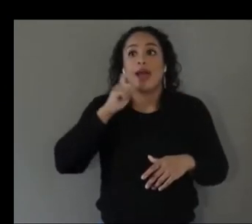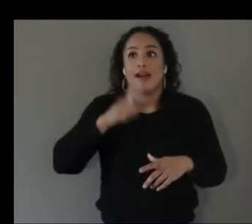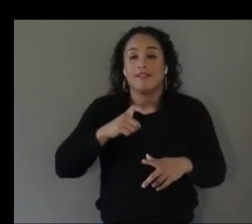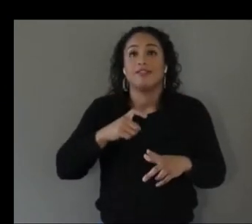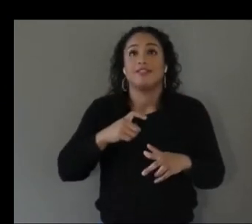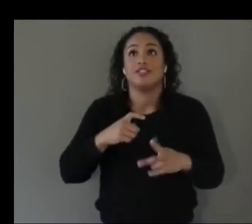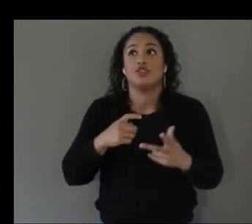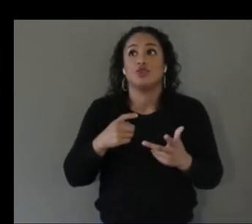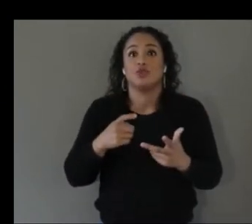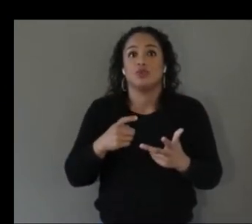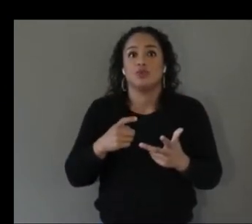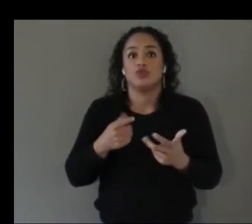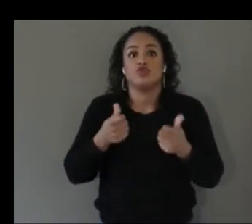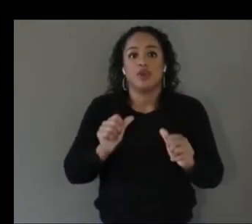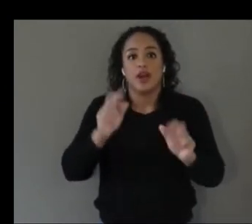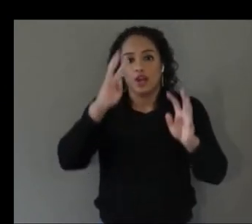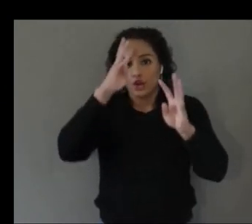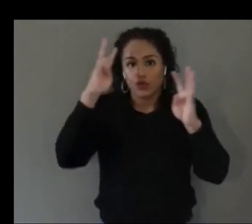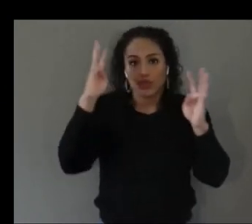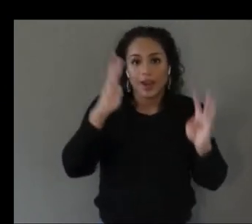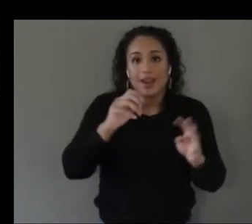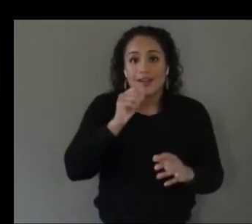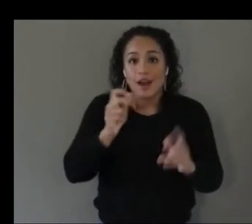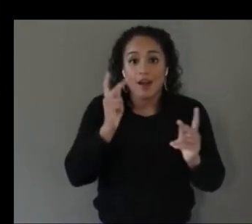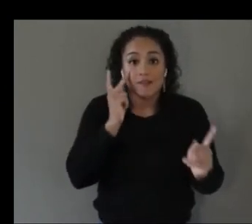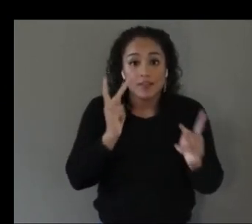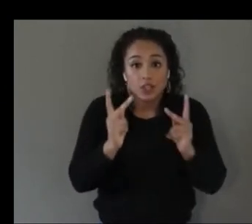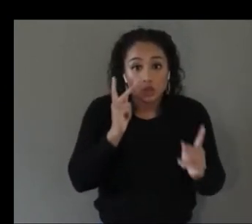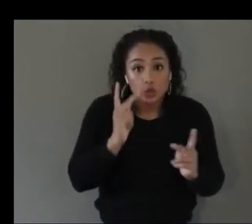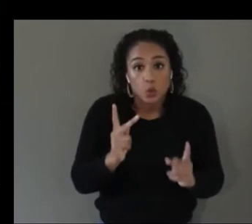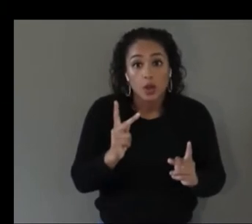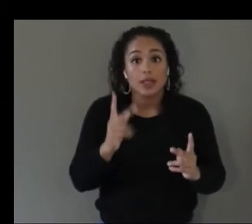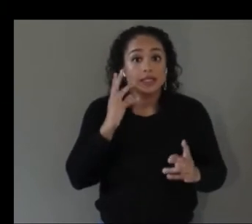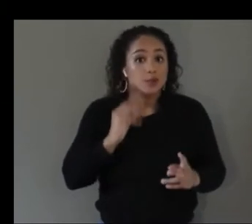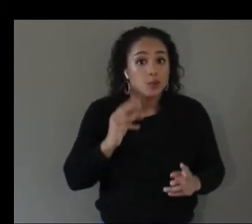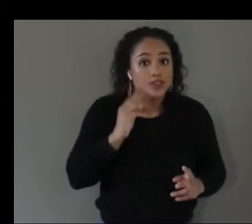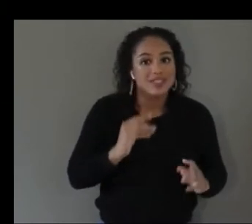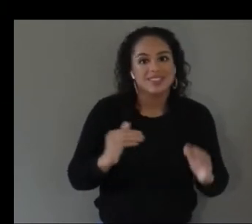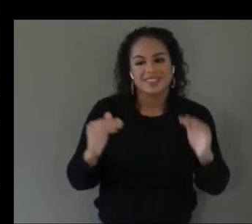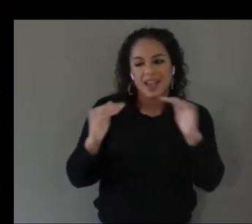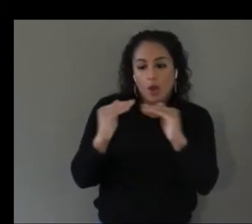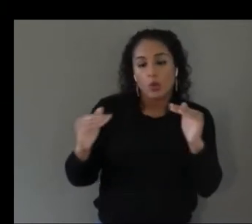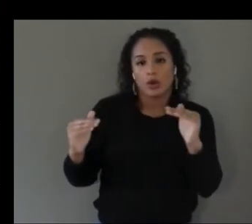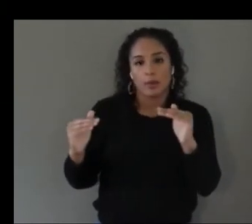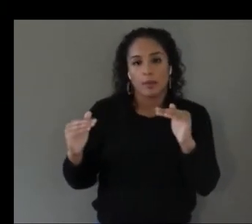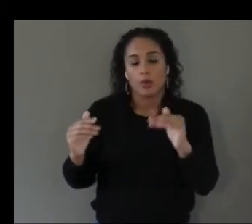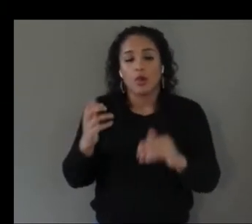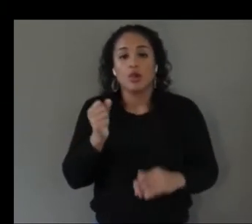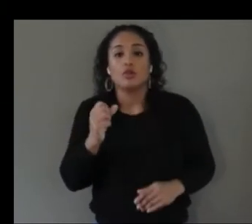i guess equitable access as visual and so why need a headset at all and so in fact my setup